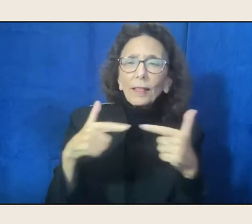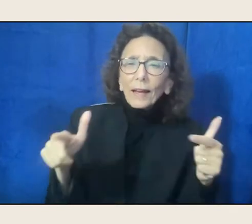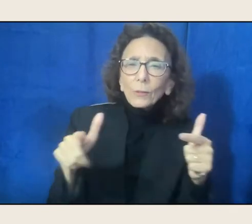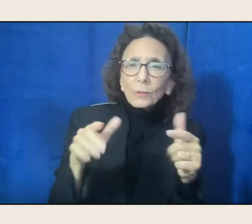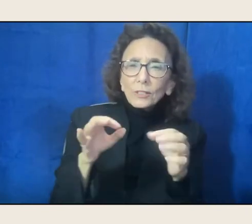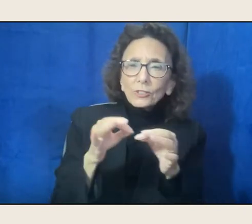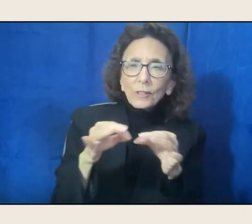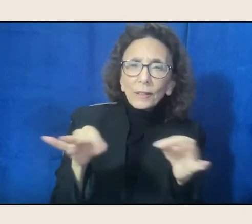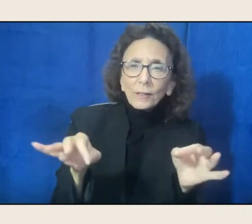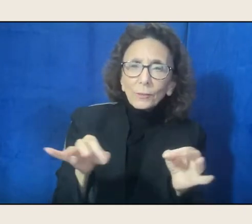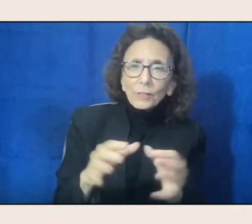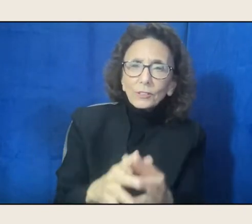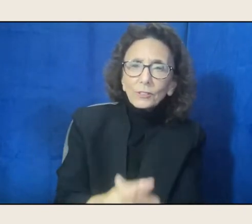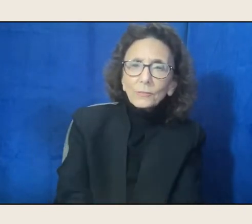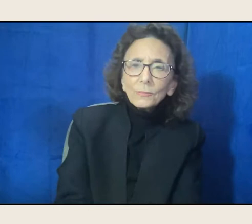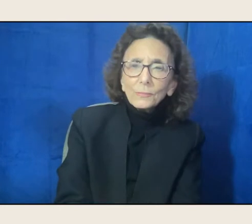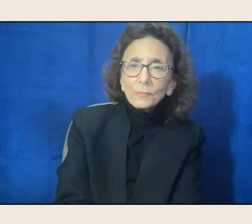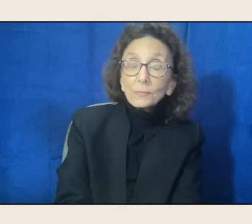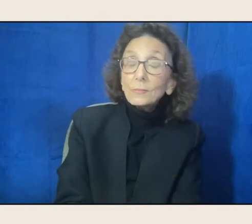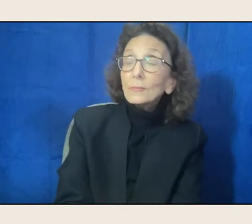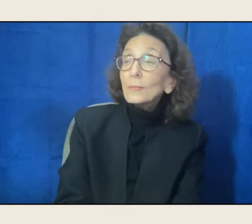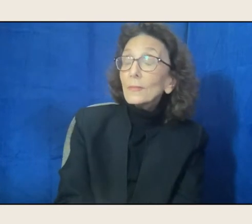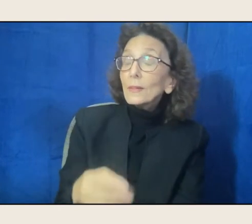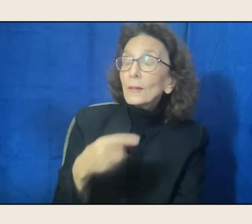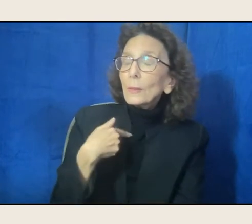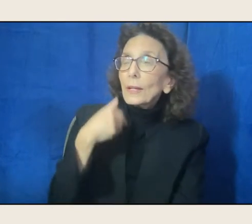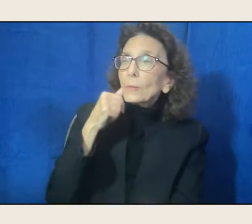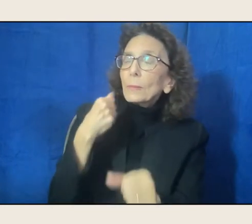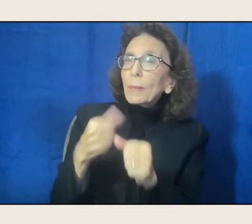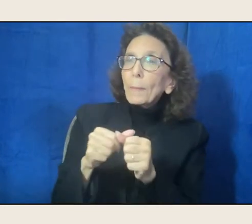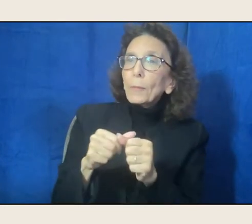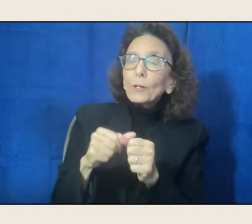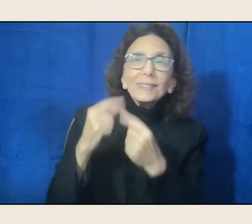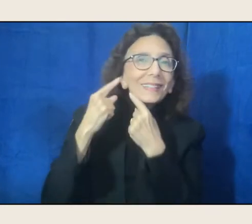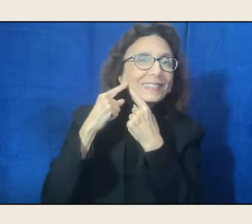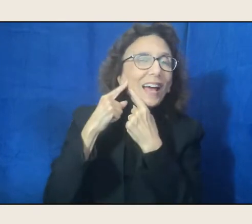What I remember is repetition of sounds, and taking sounds into my mouth,